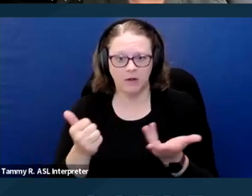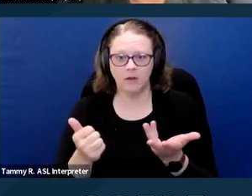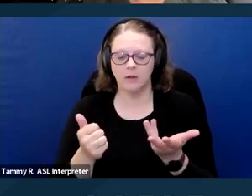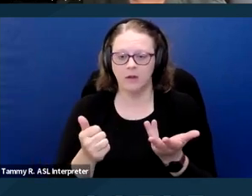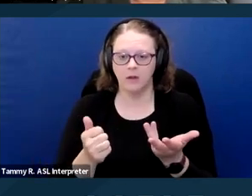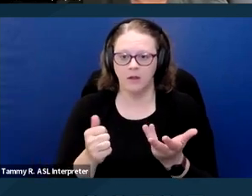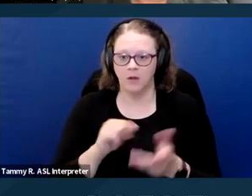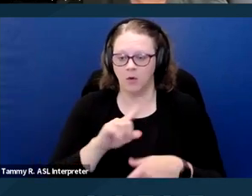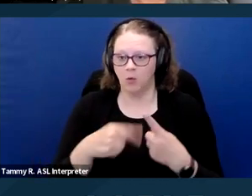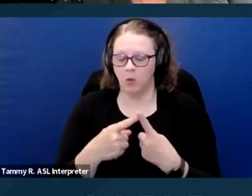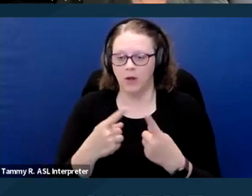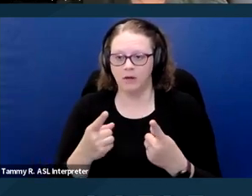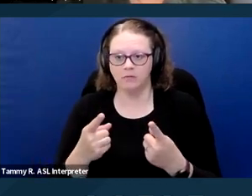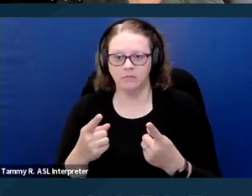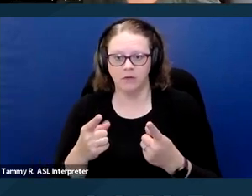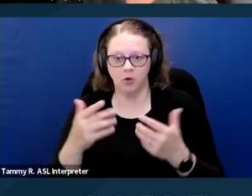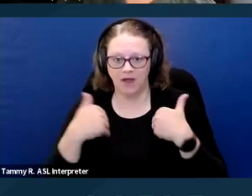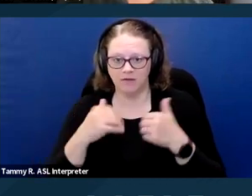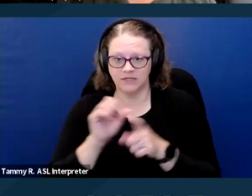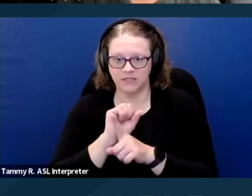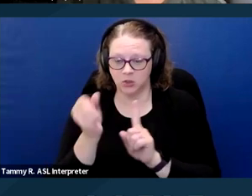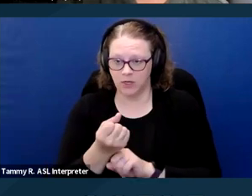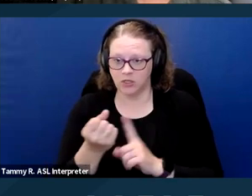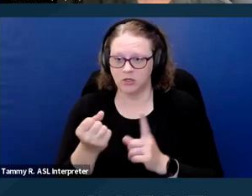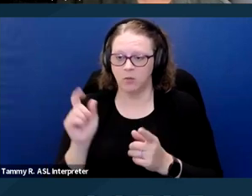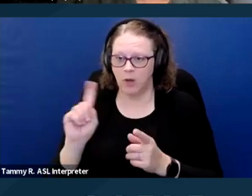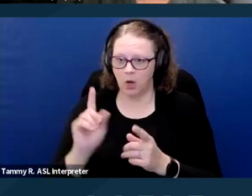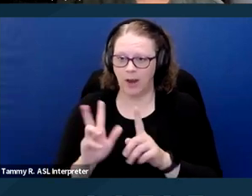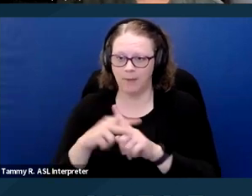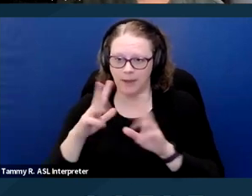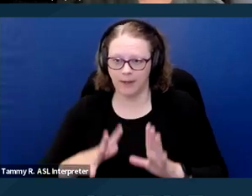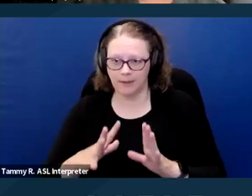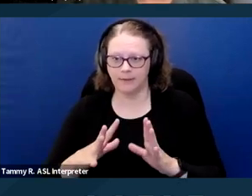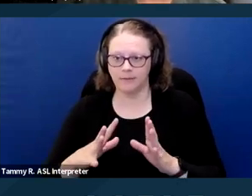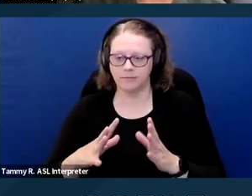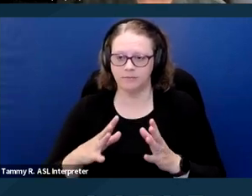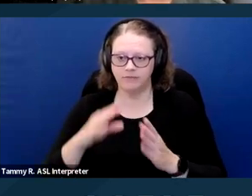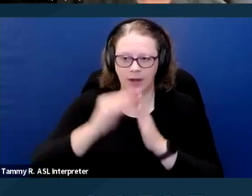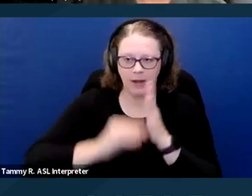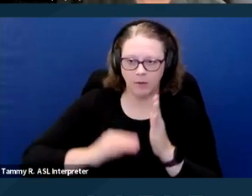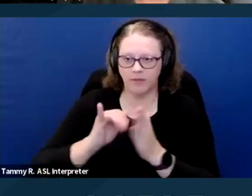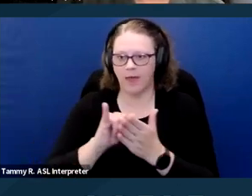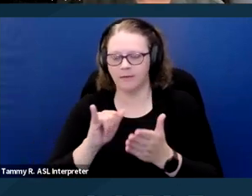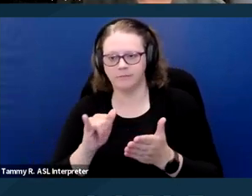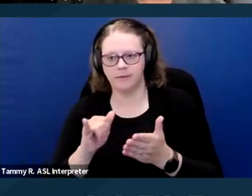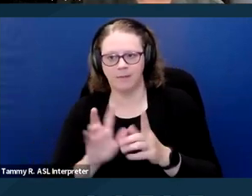or prospective tenant filled out an application correctly. In that case, the prospective tenant had their application